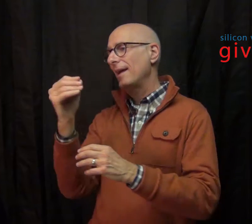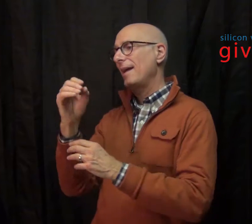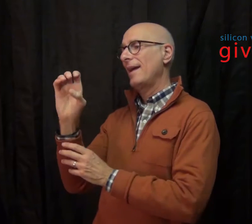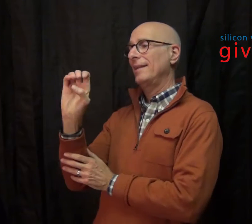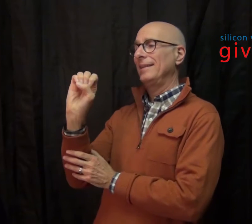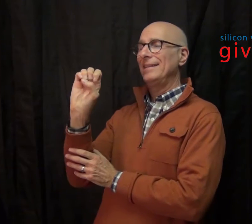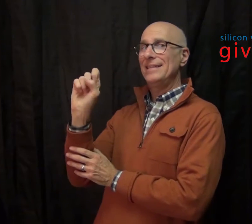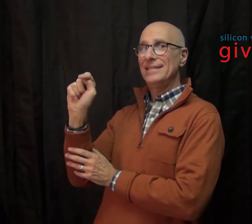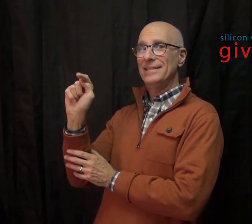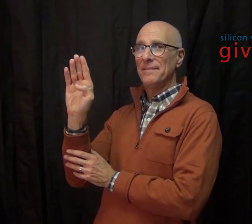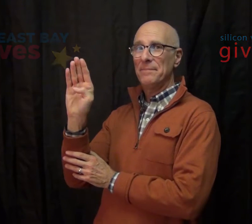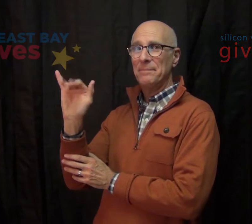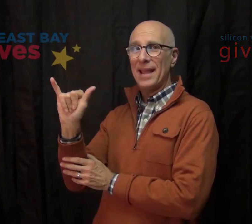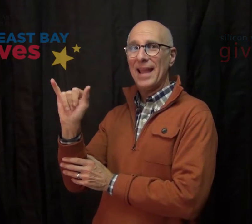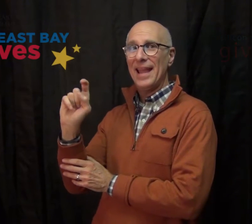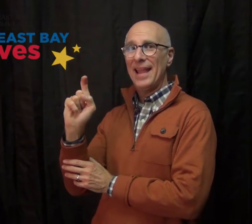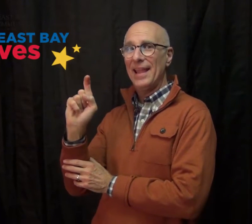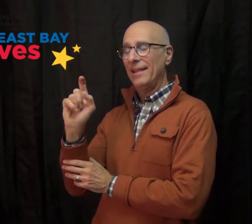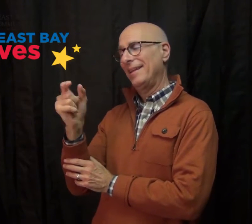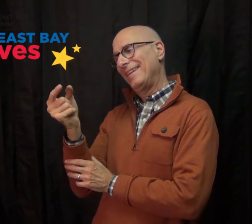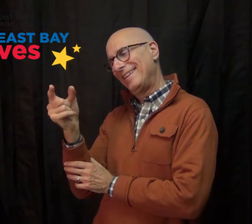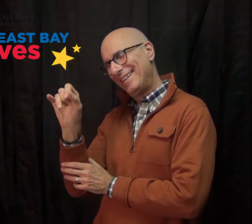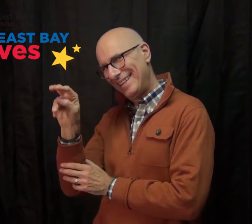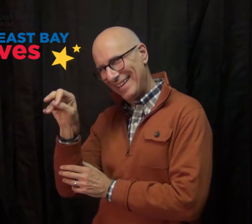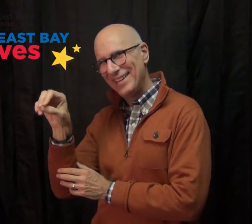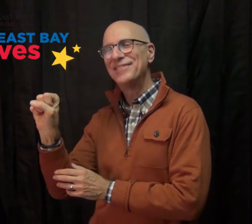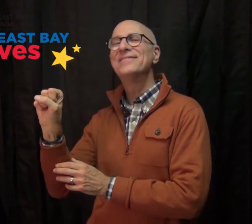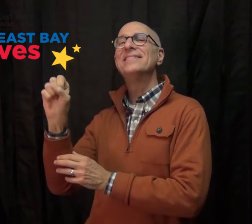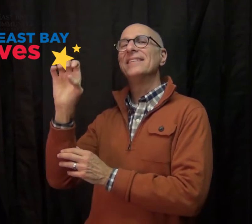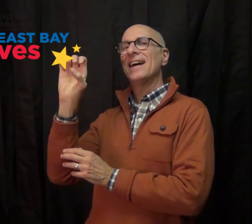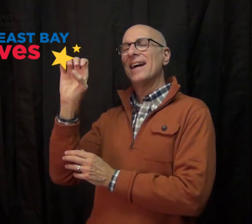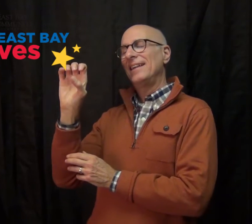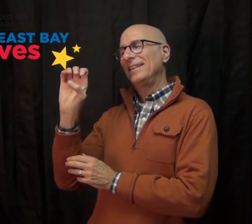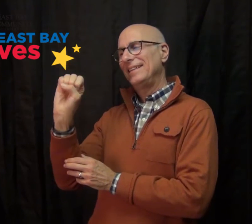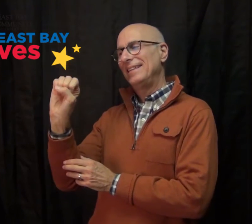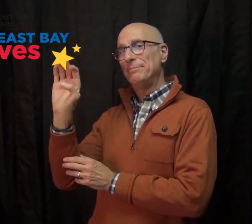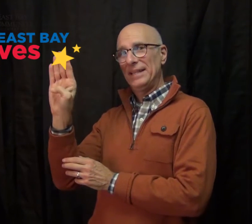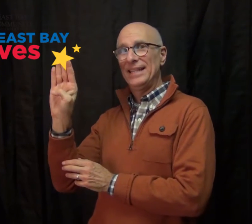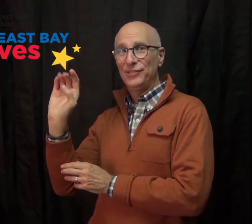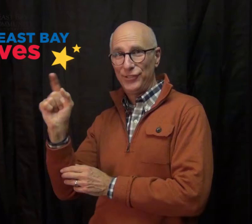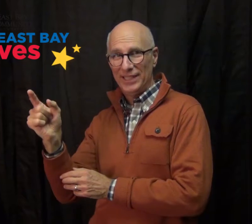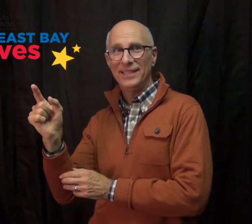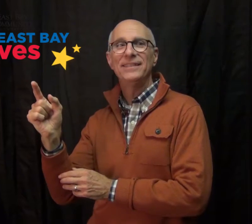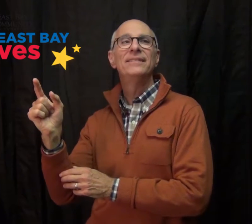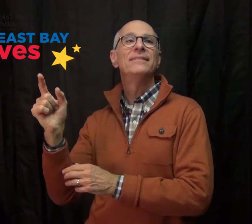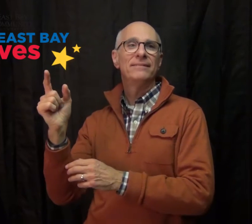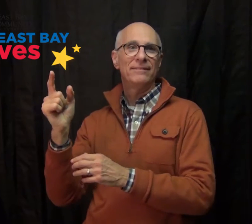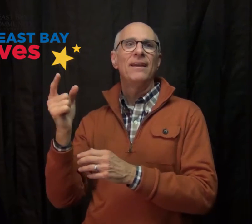and East Bay Gives (EBG)